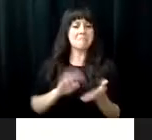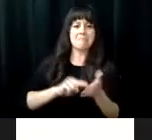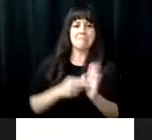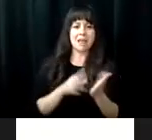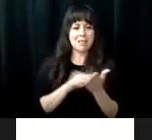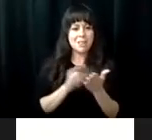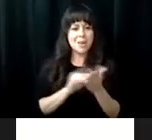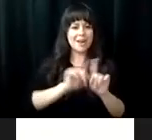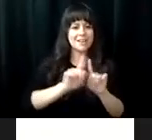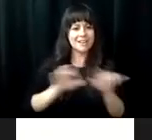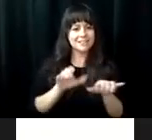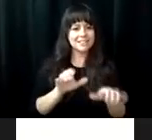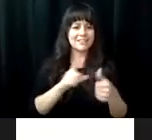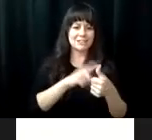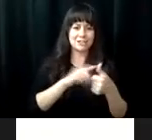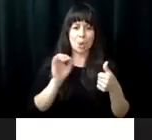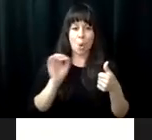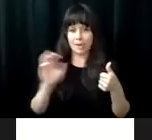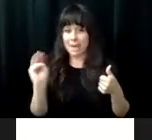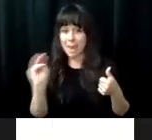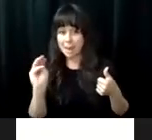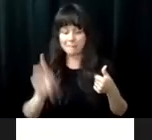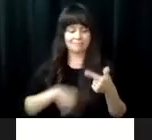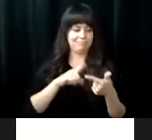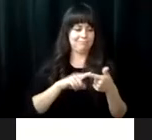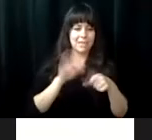independent again just in a different way. So learning